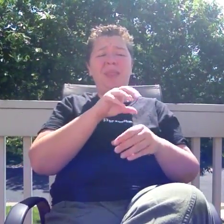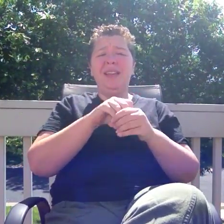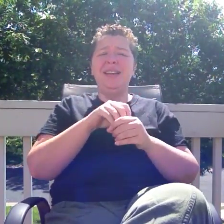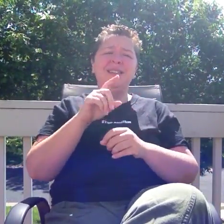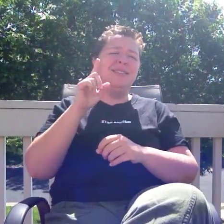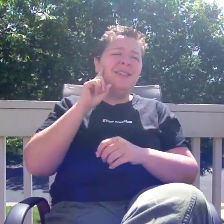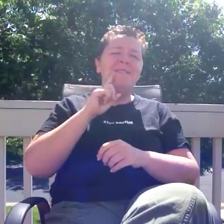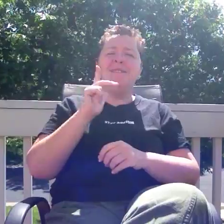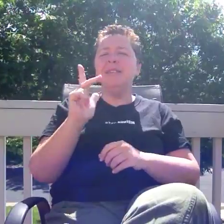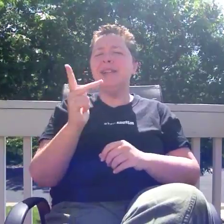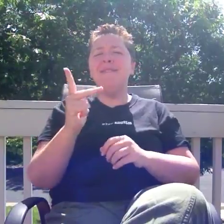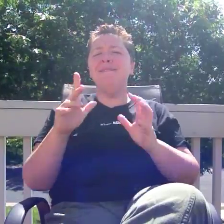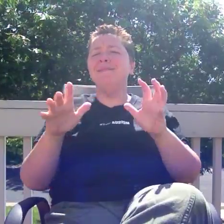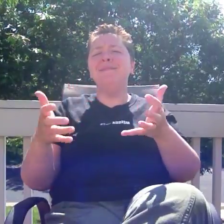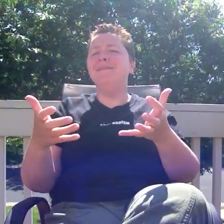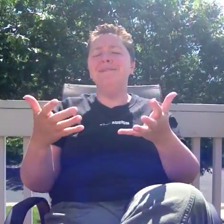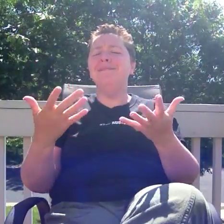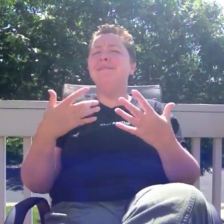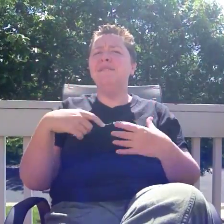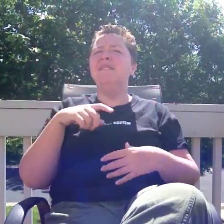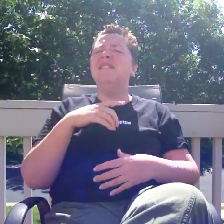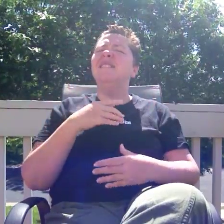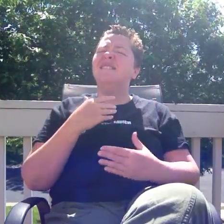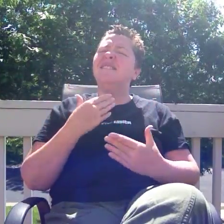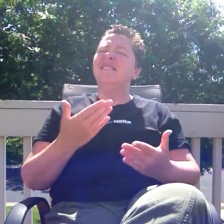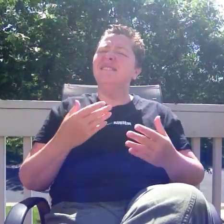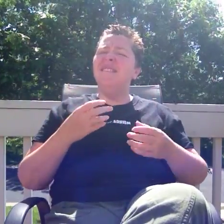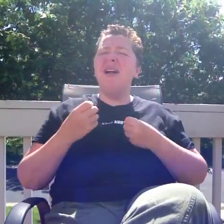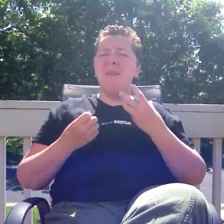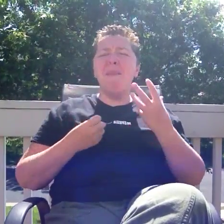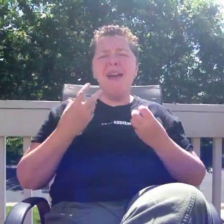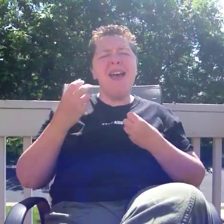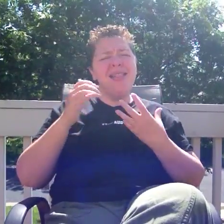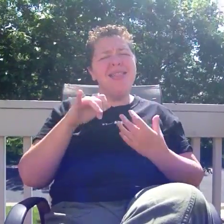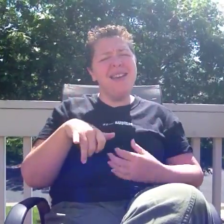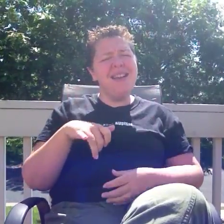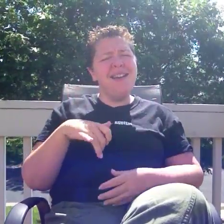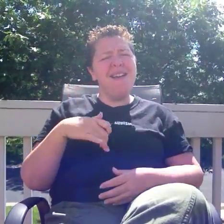to take the time to unpack this dynamic. 33 00:02:56,100 --> 00:03:00:100 Discuss this openly with each other. Why do you feel the need to threaten?